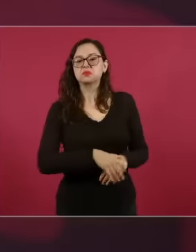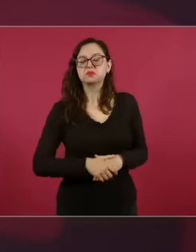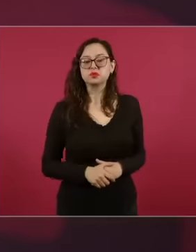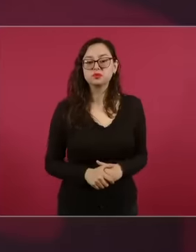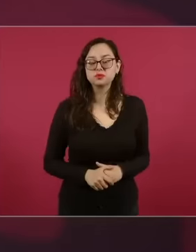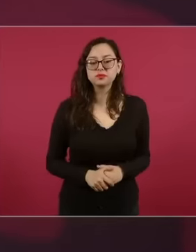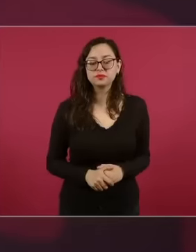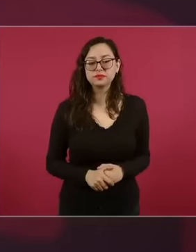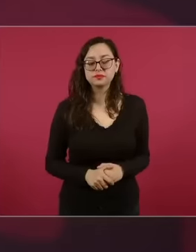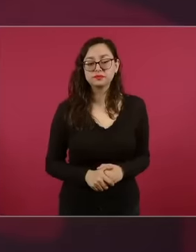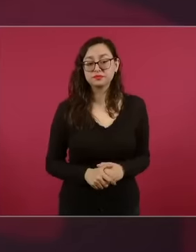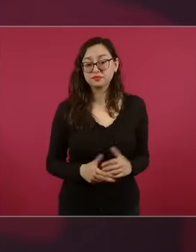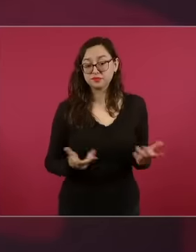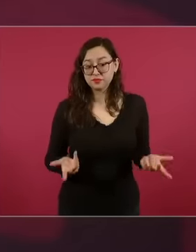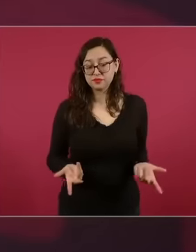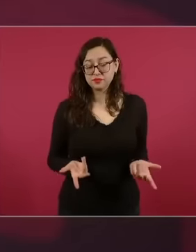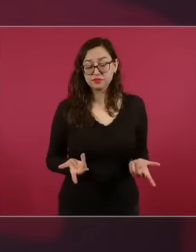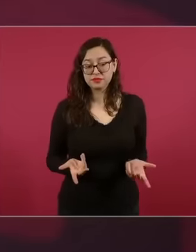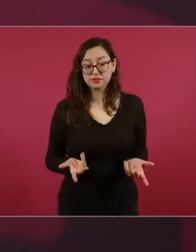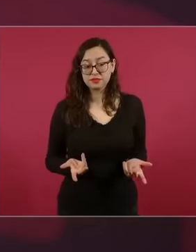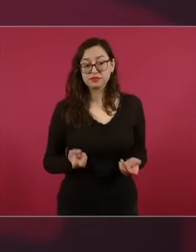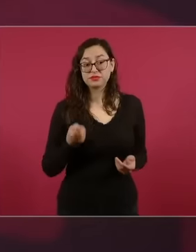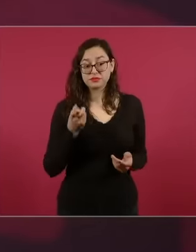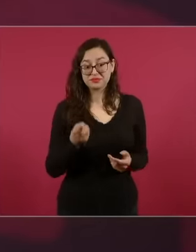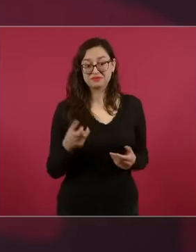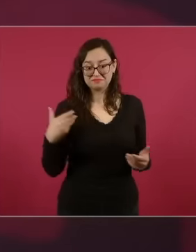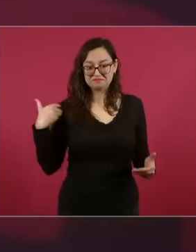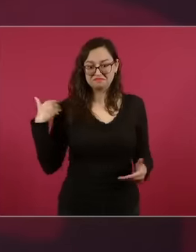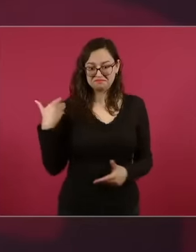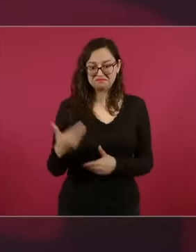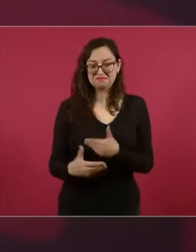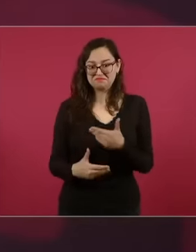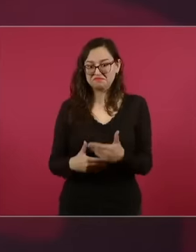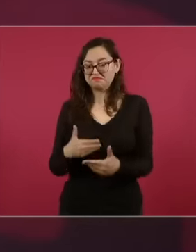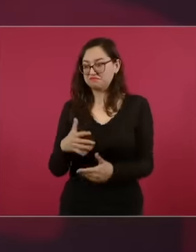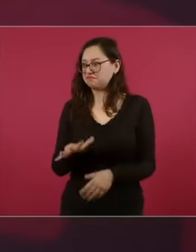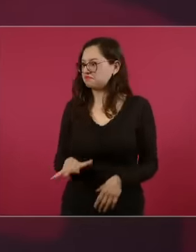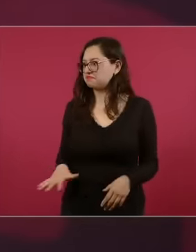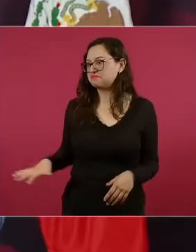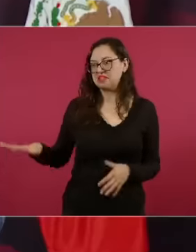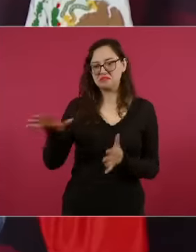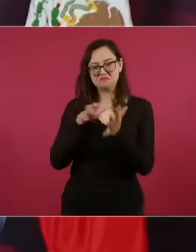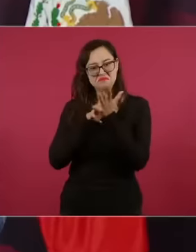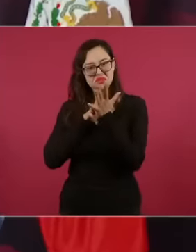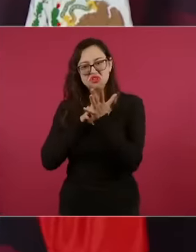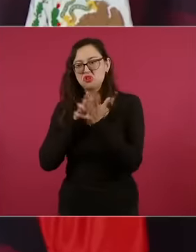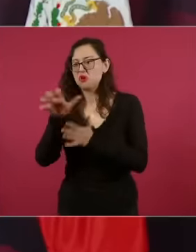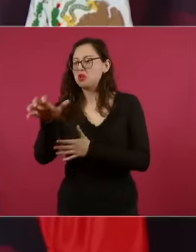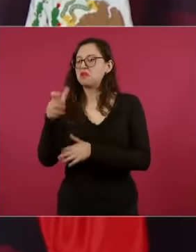raised and put into practice by millions of Mexicans, so that's also